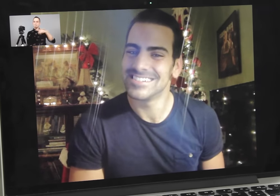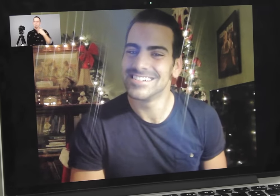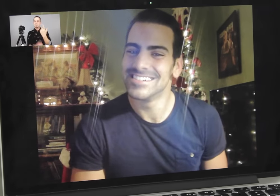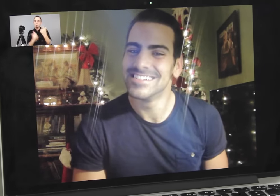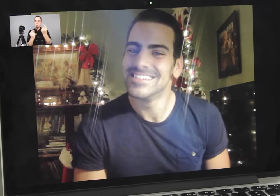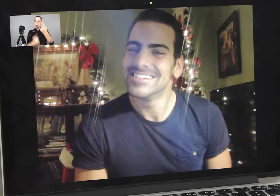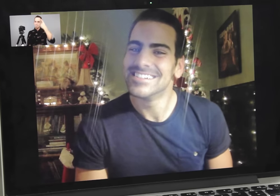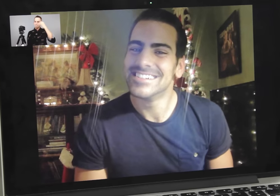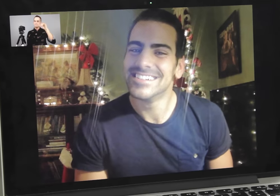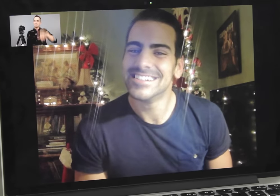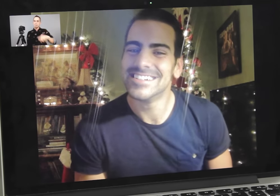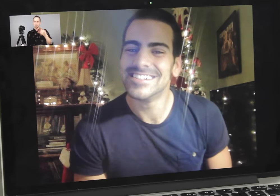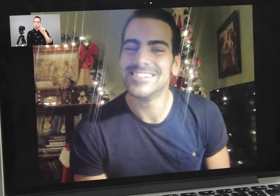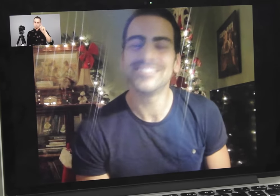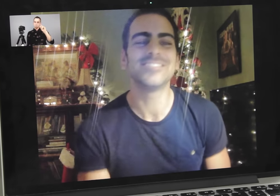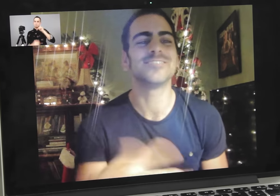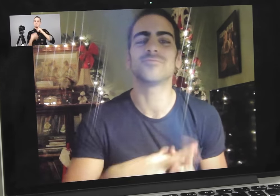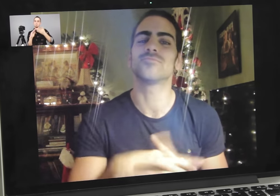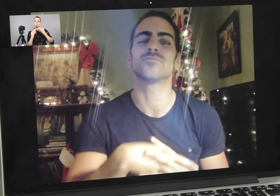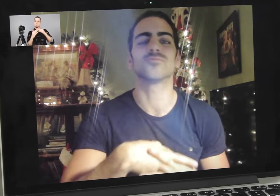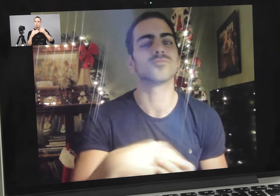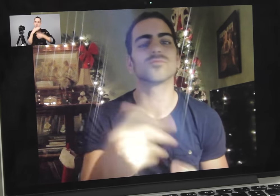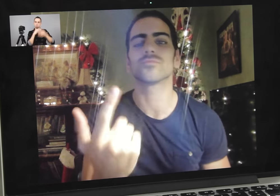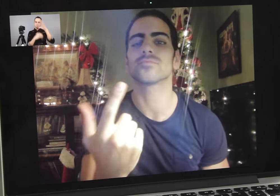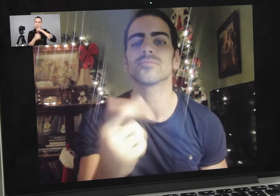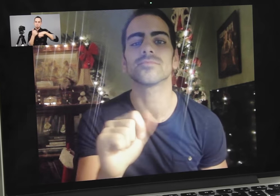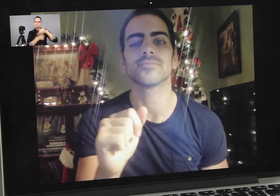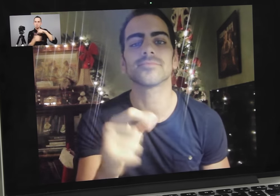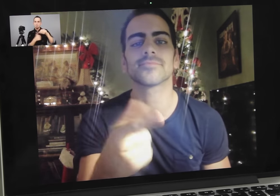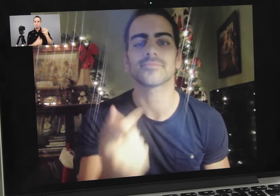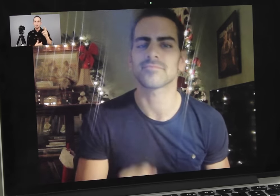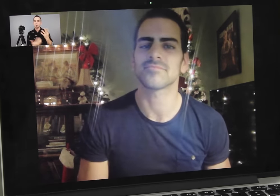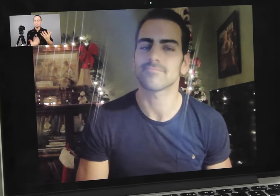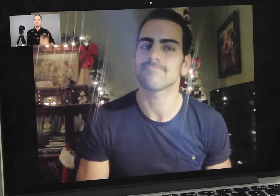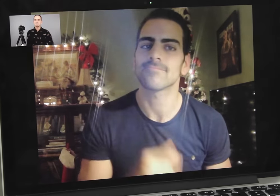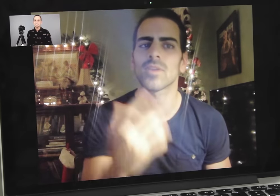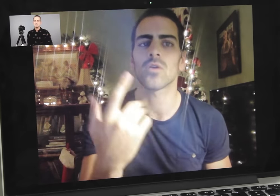What do you think of that? Do we underestimate each other?